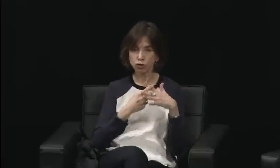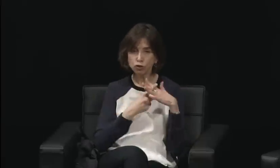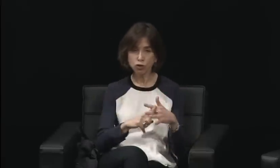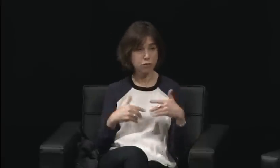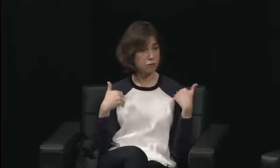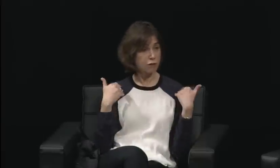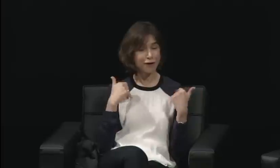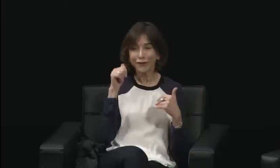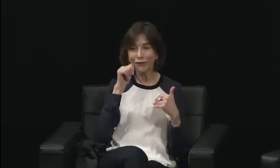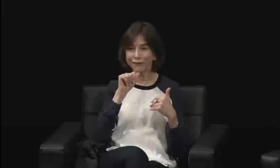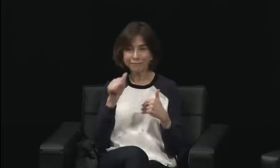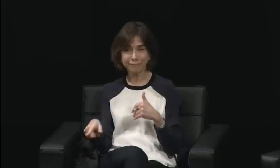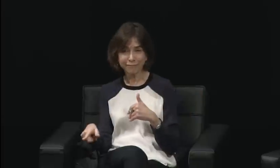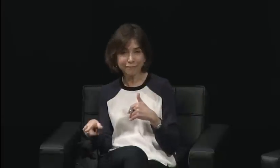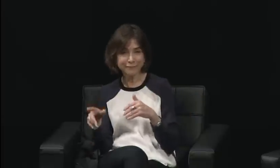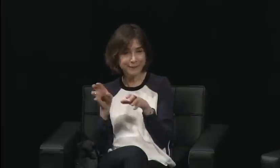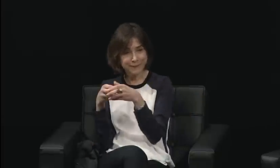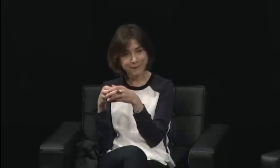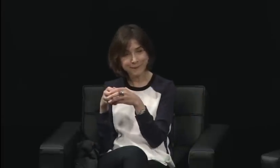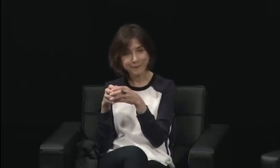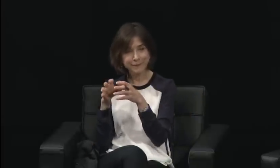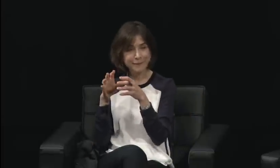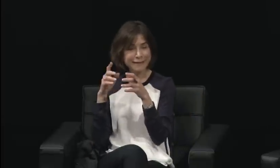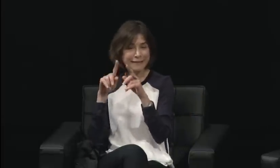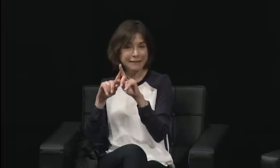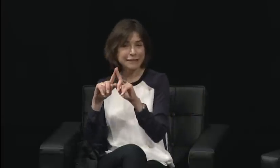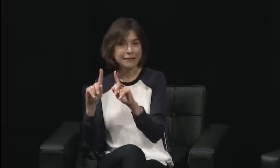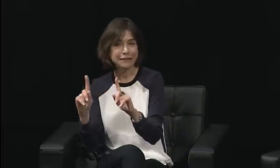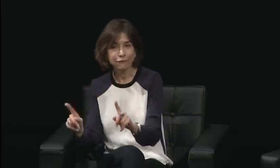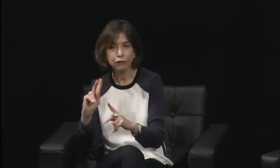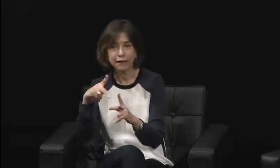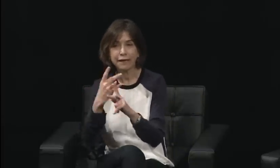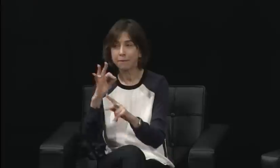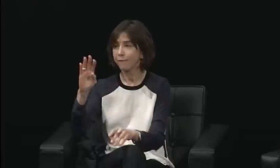to do that again, and we needed to seize the moment.